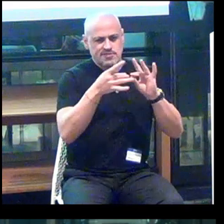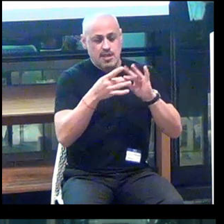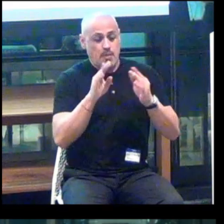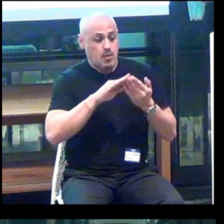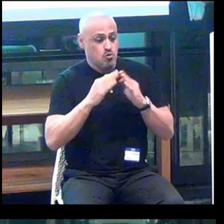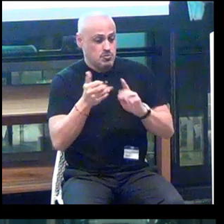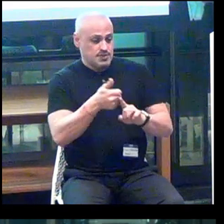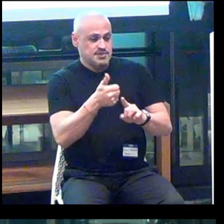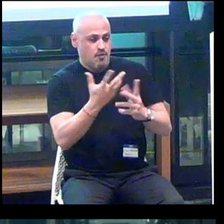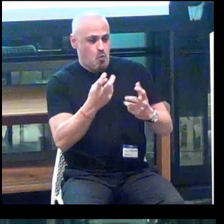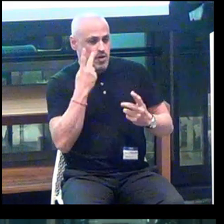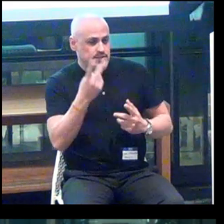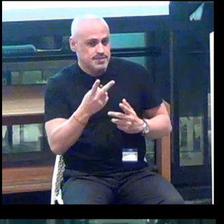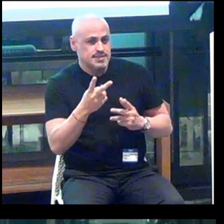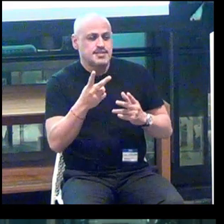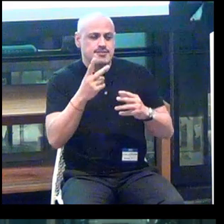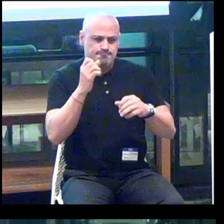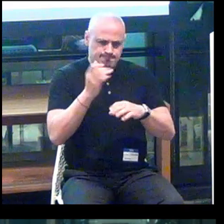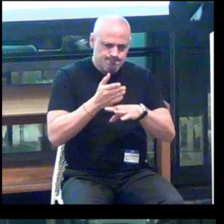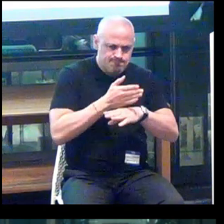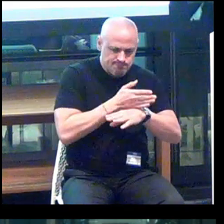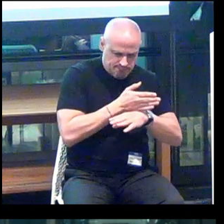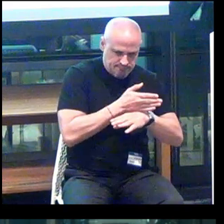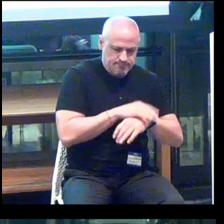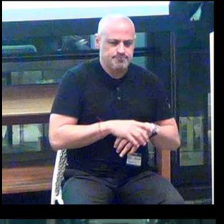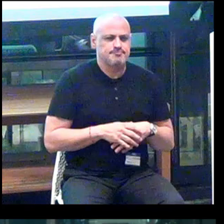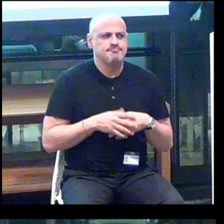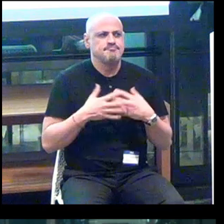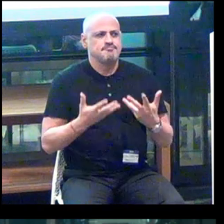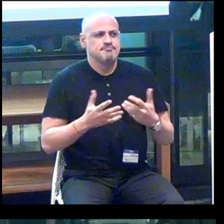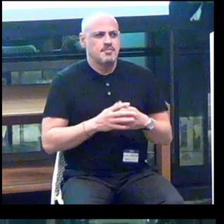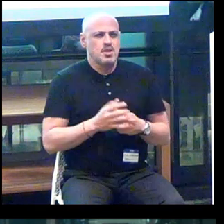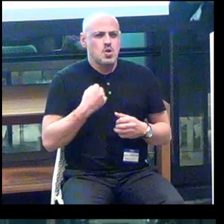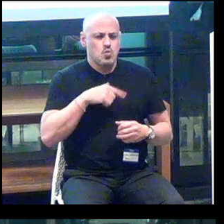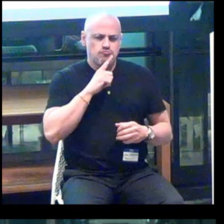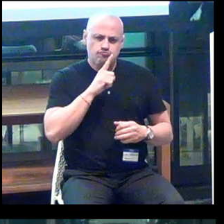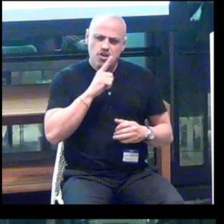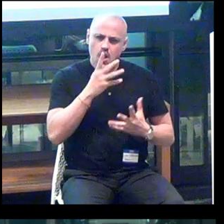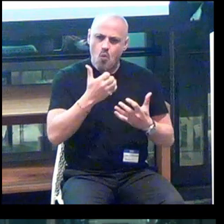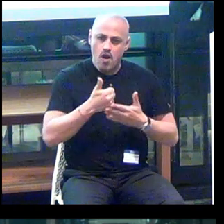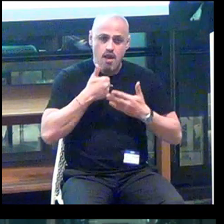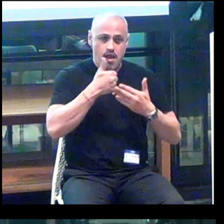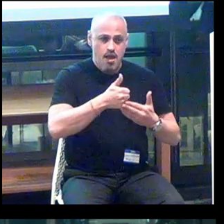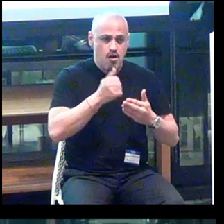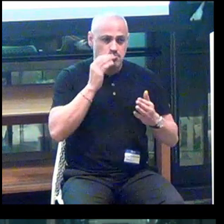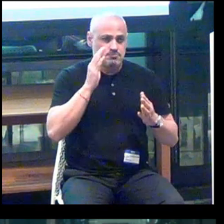wants to see people working on. We really want to help entrepreneurs as well.